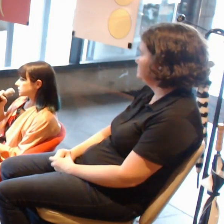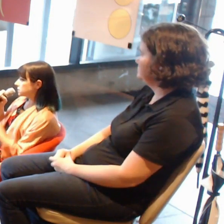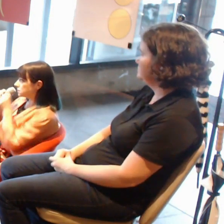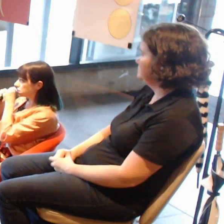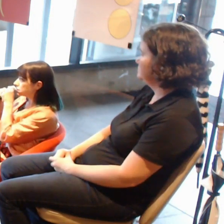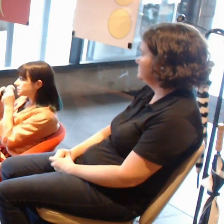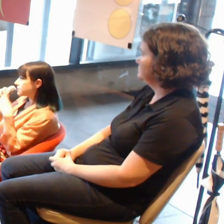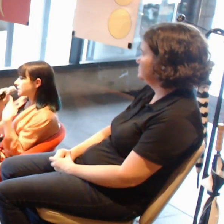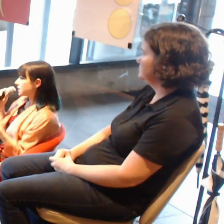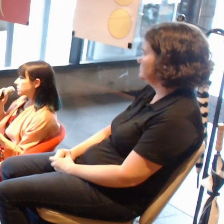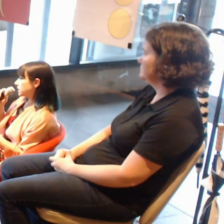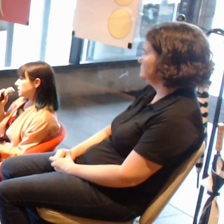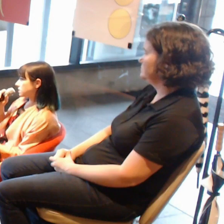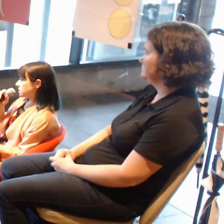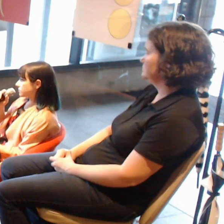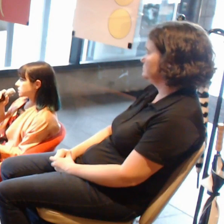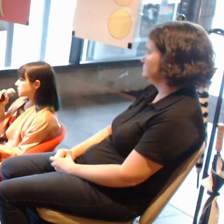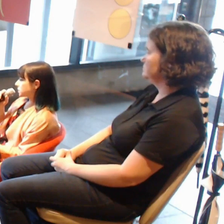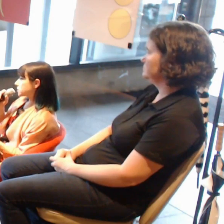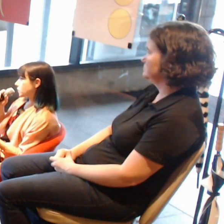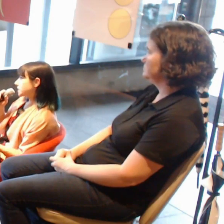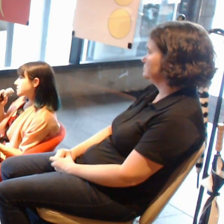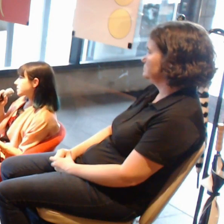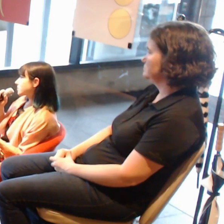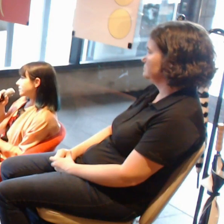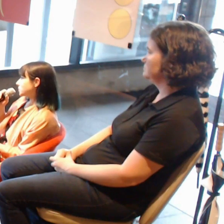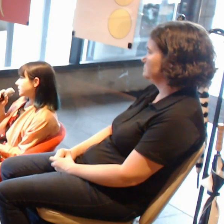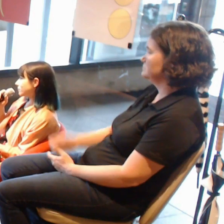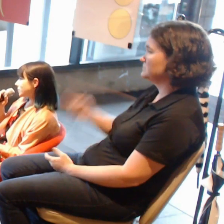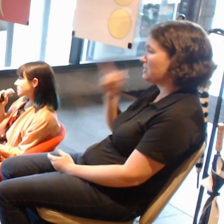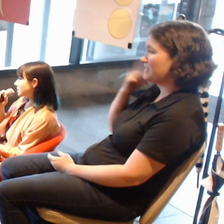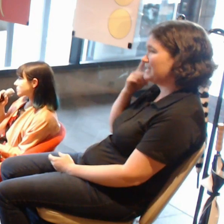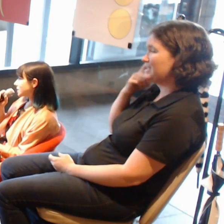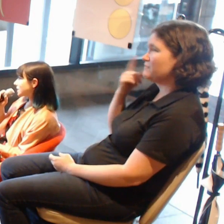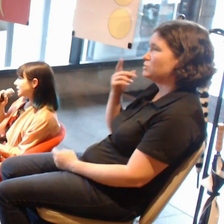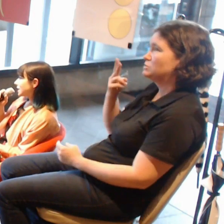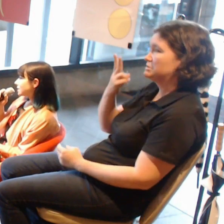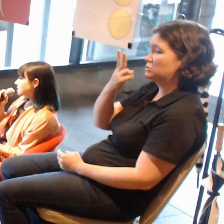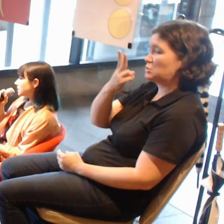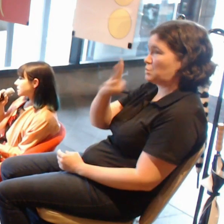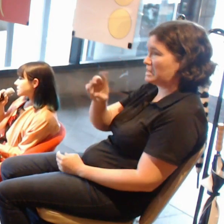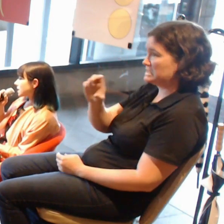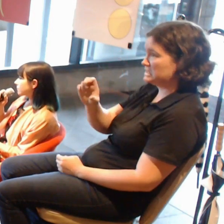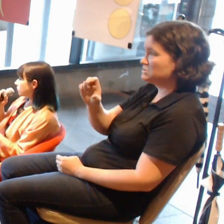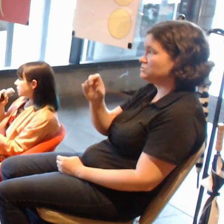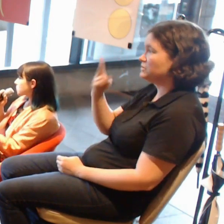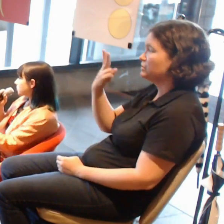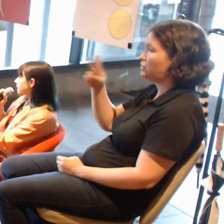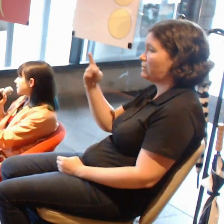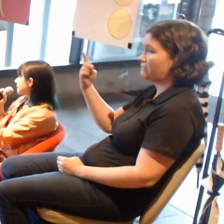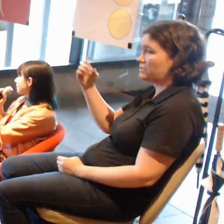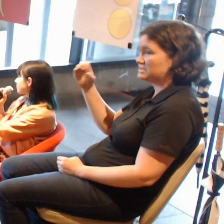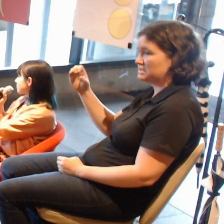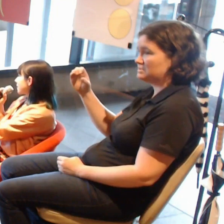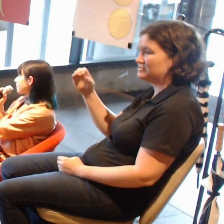between the 20th century and the 21st century, there has been a gradual breaking down of the frame.